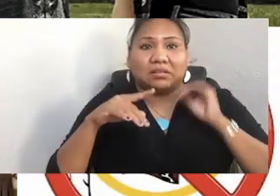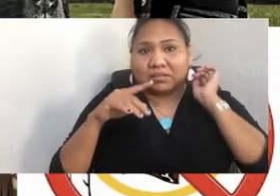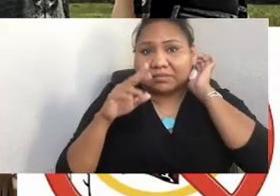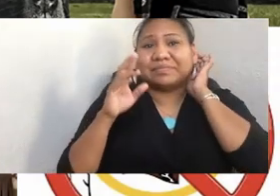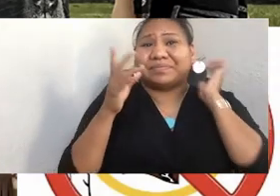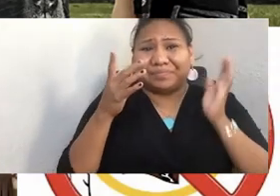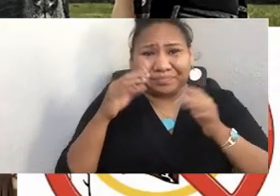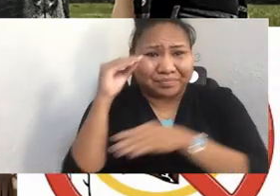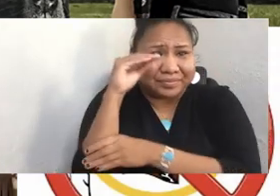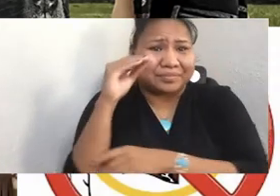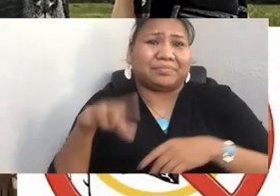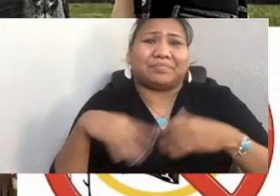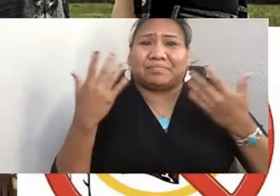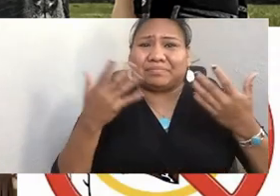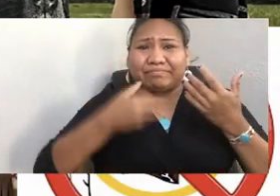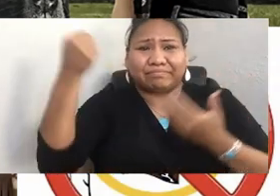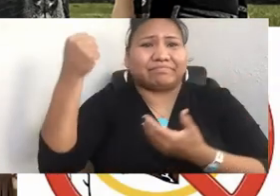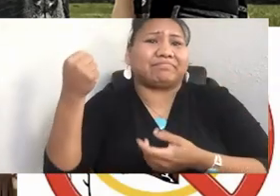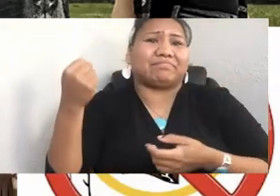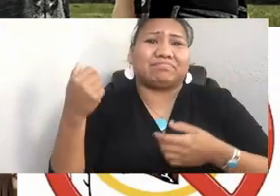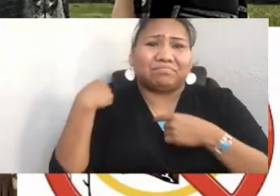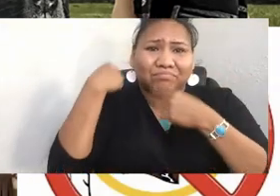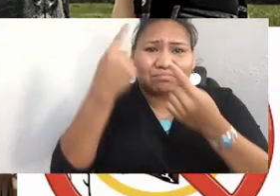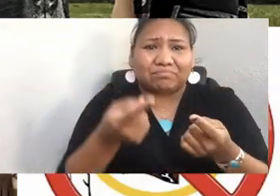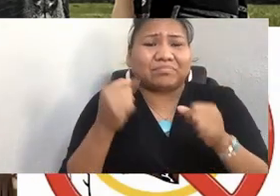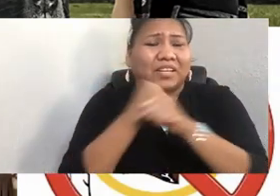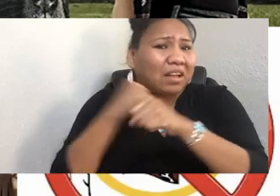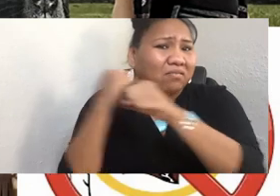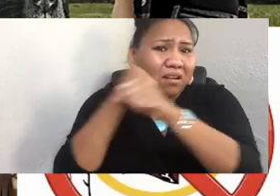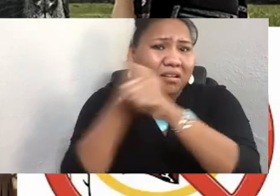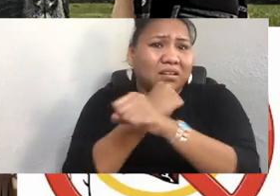Joy Harjo was appointed to the third term as the US Poet Laureate.